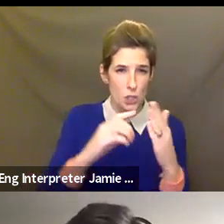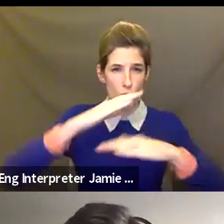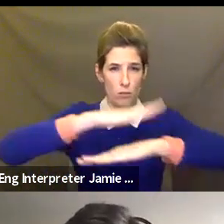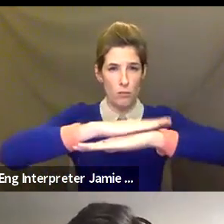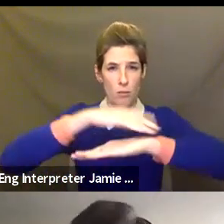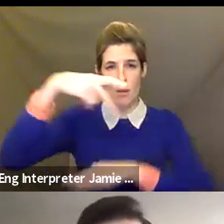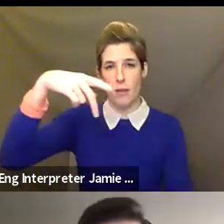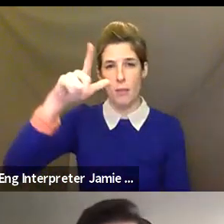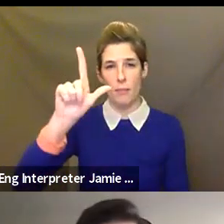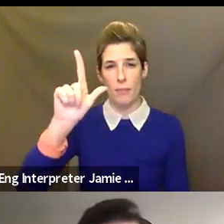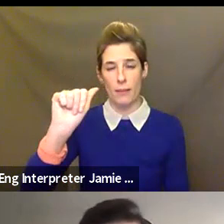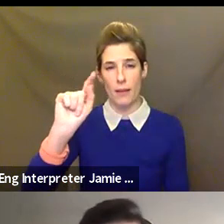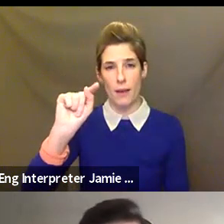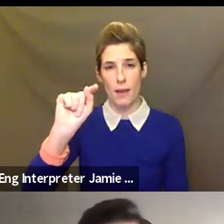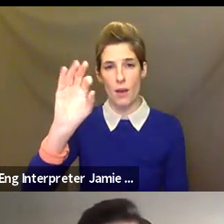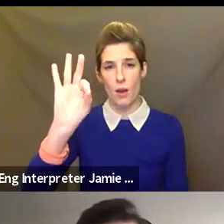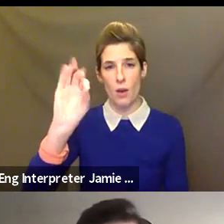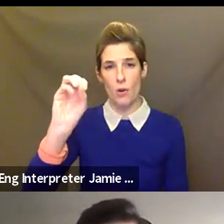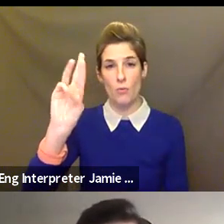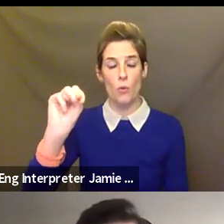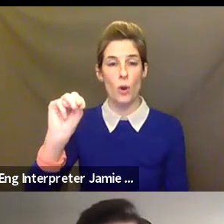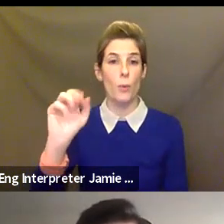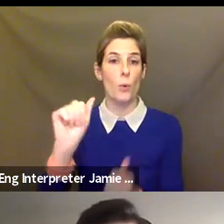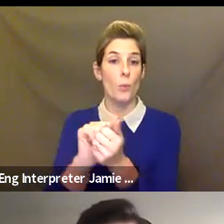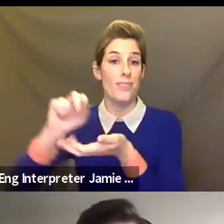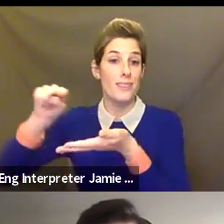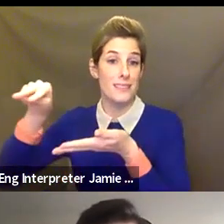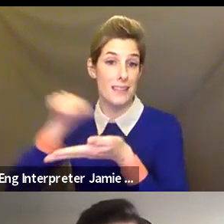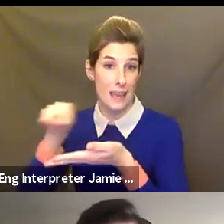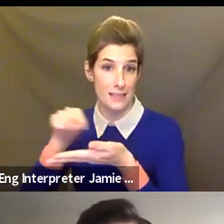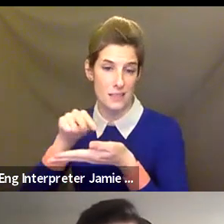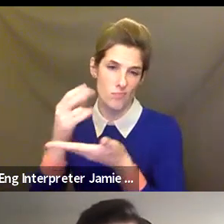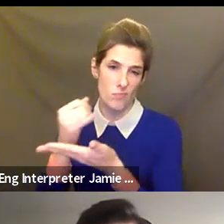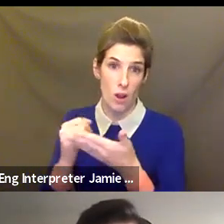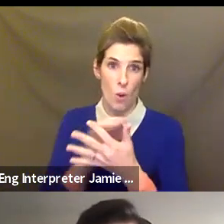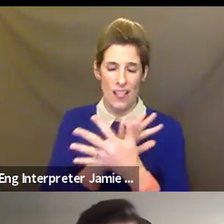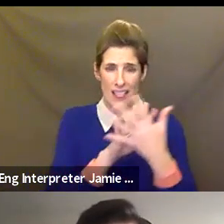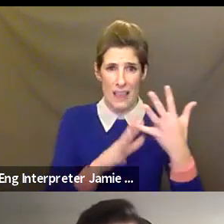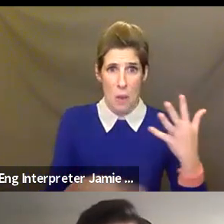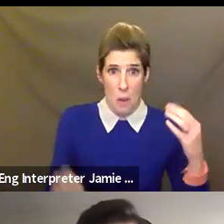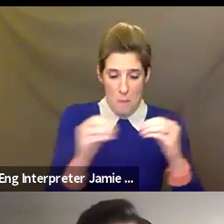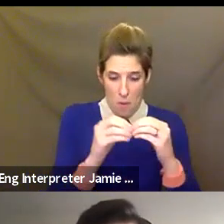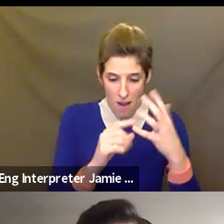art. I am, that's number of things, wow, I'm also a teaching